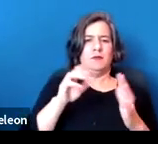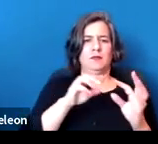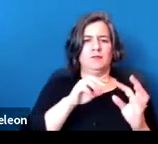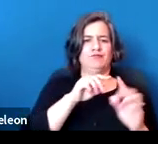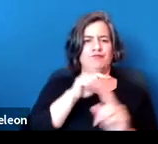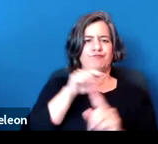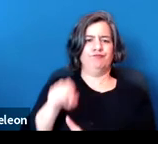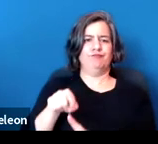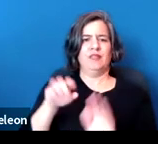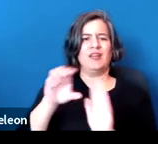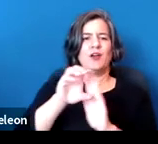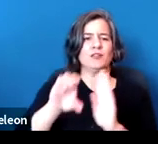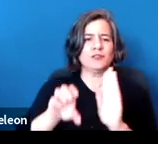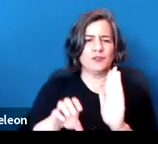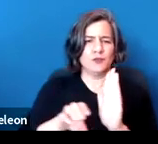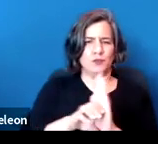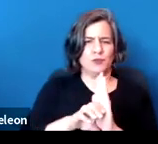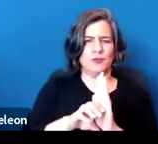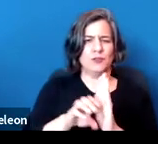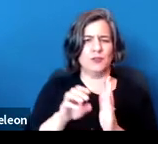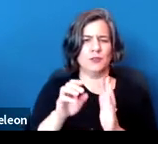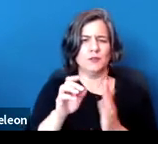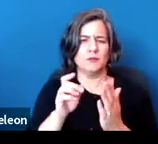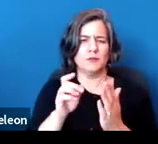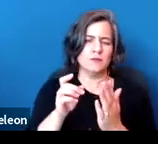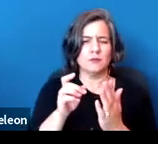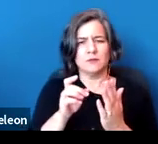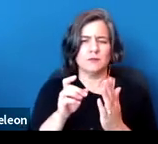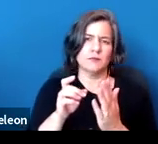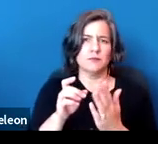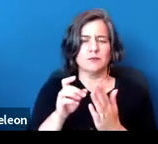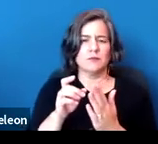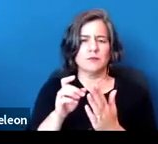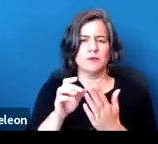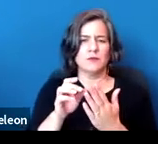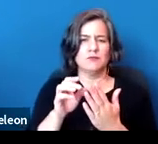Because there are instances where you can identify an accommodation,